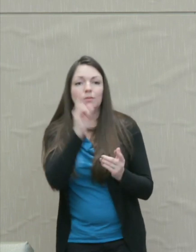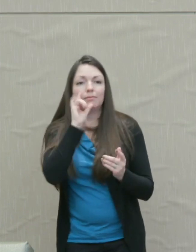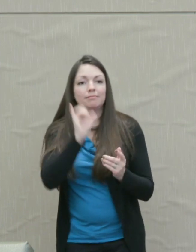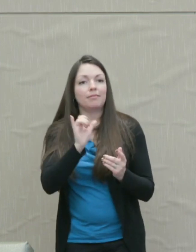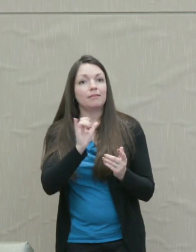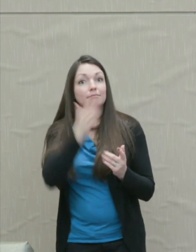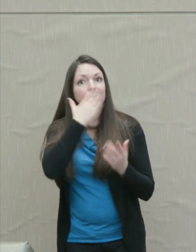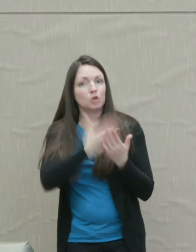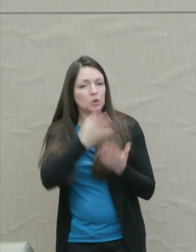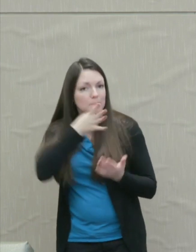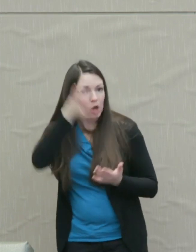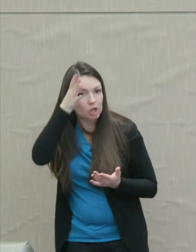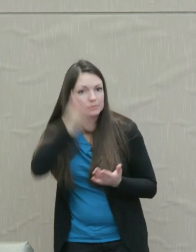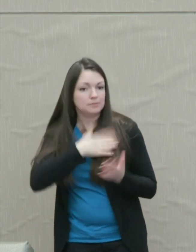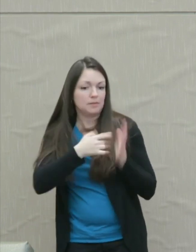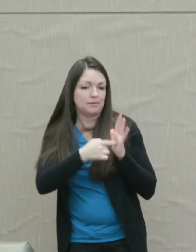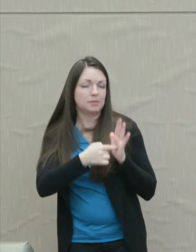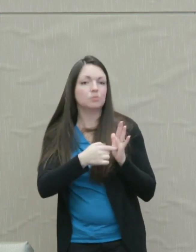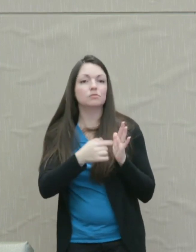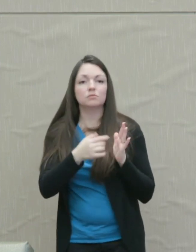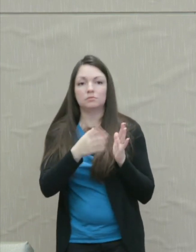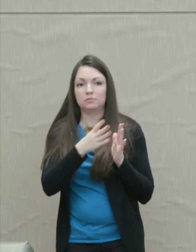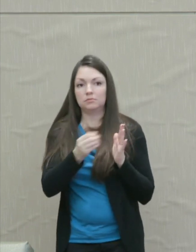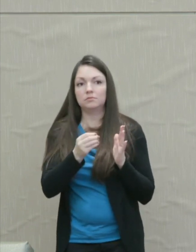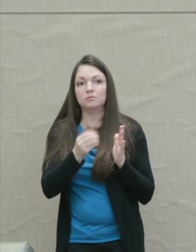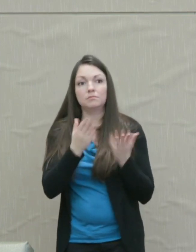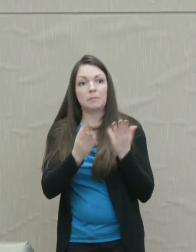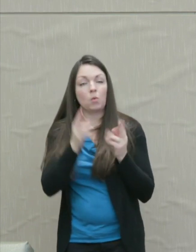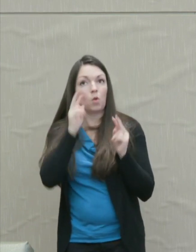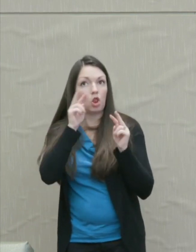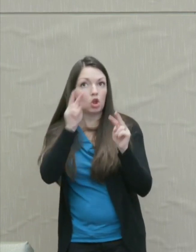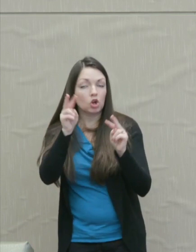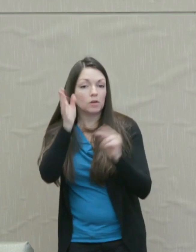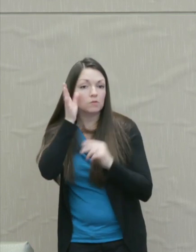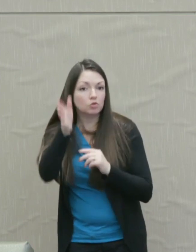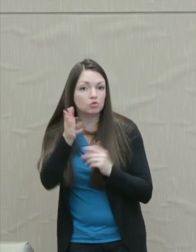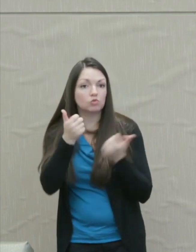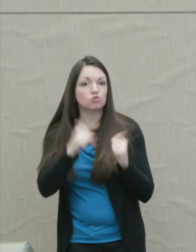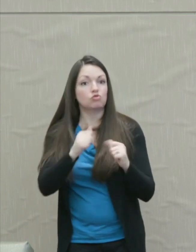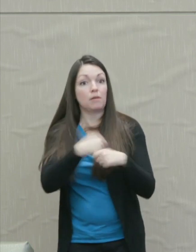We might look to the future and try to produce a better society.